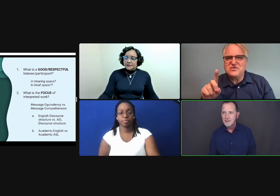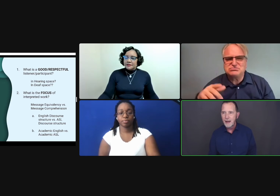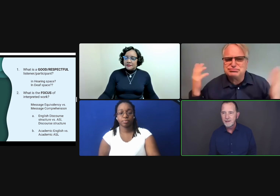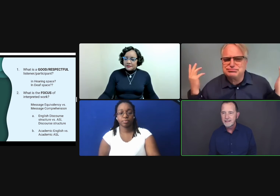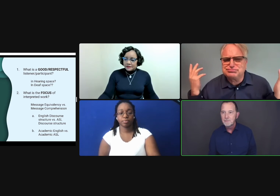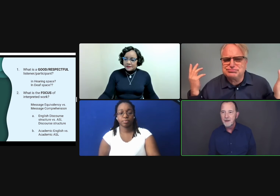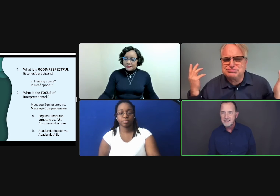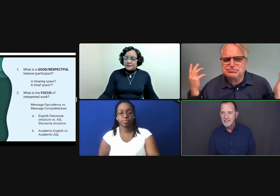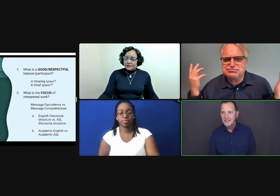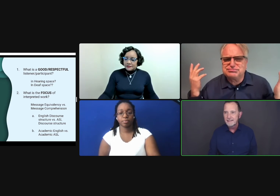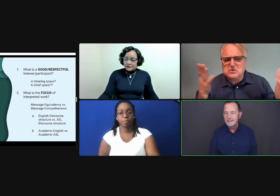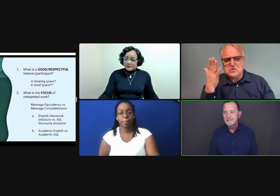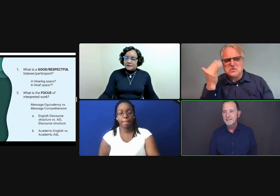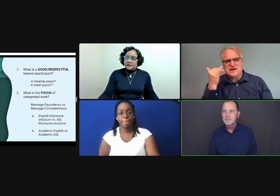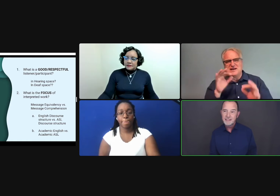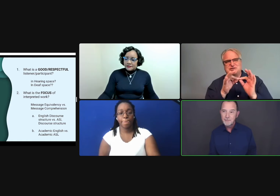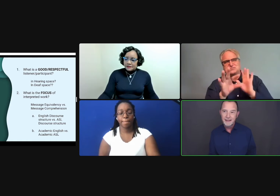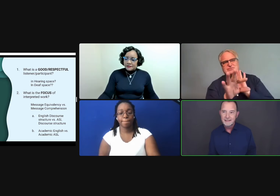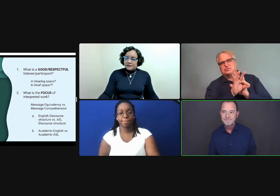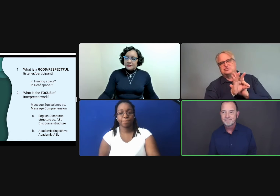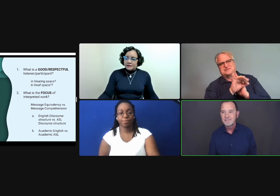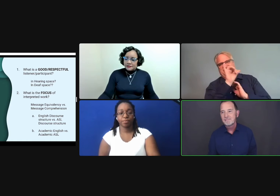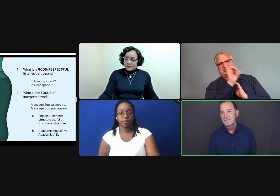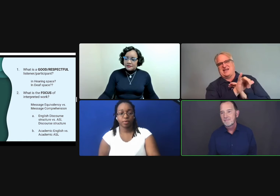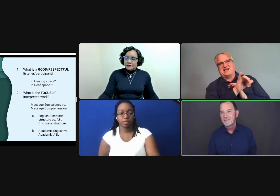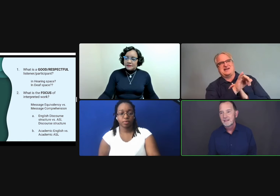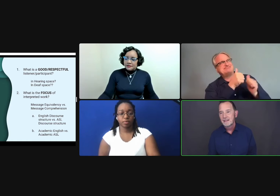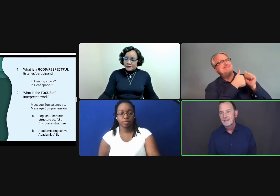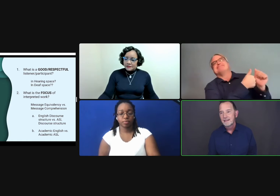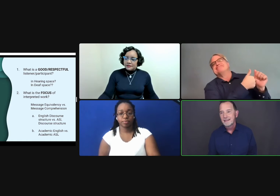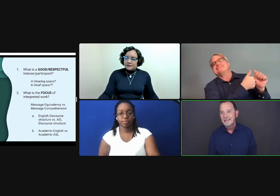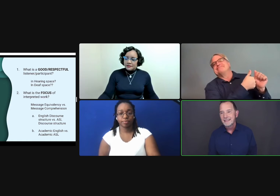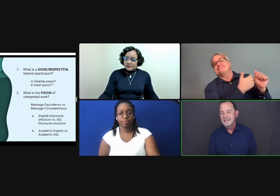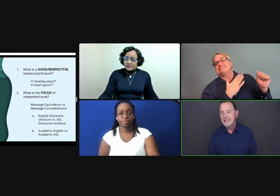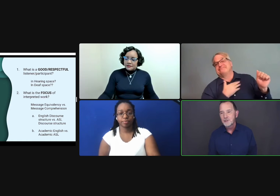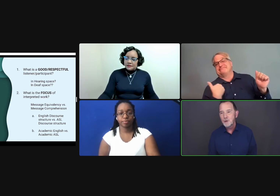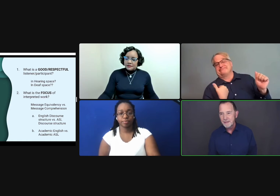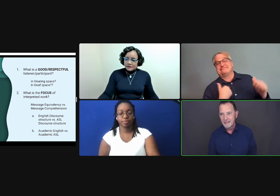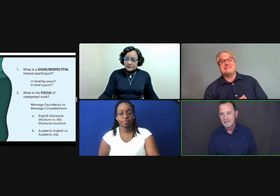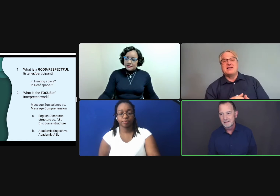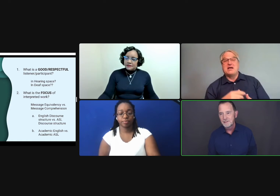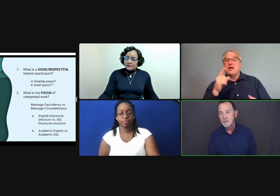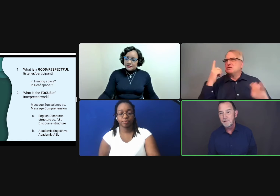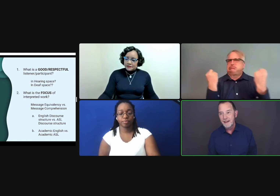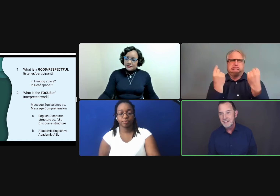So how can I then process it to then participate? It is interpreting, the interpreting profession